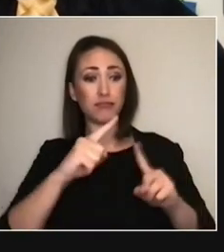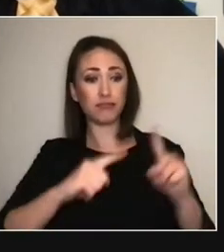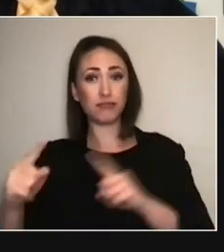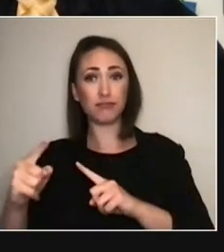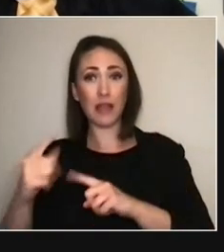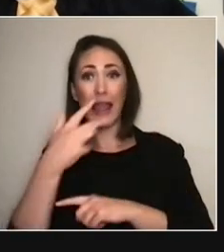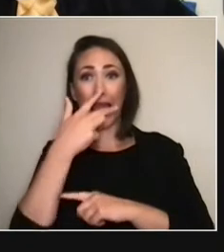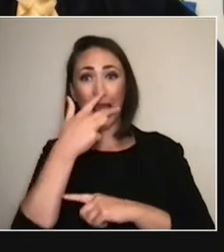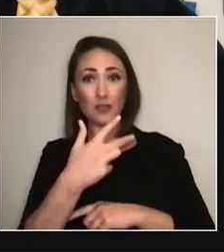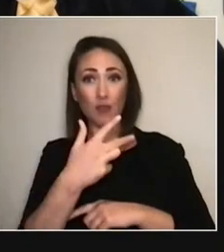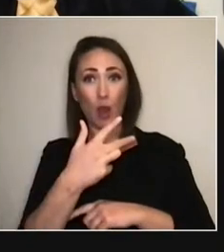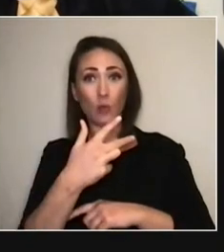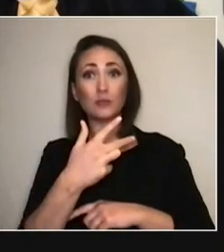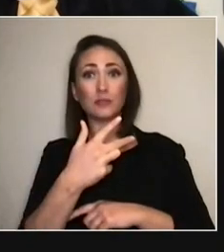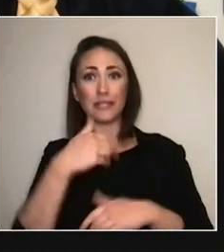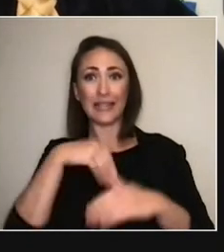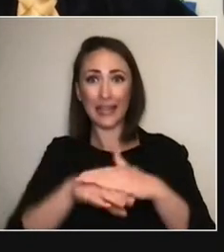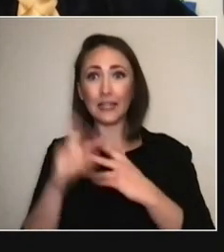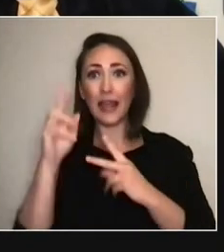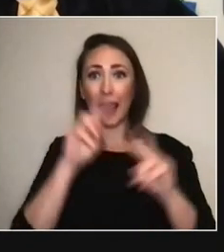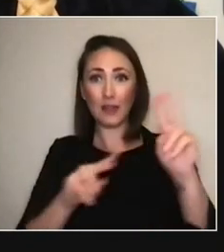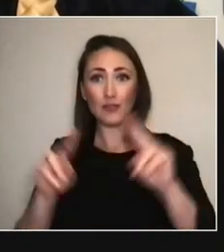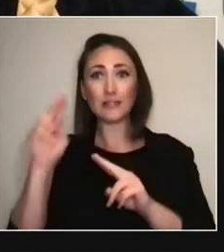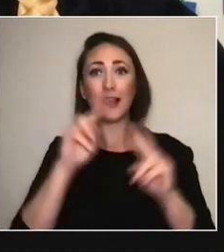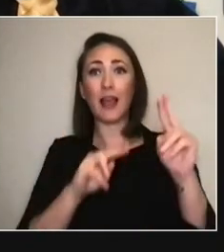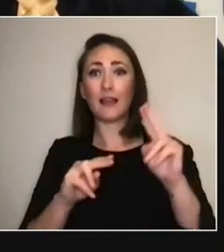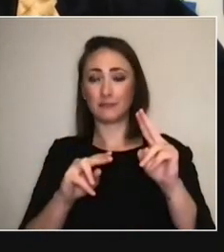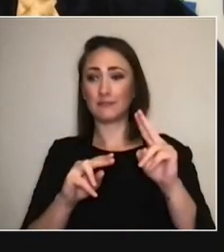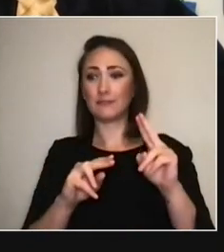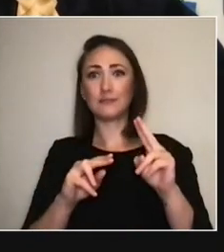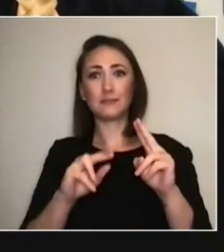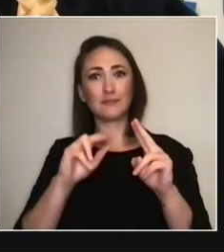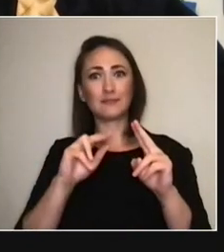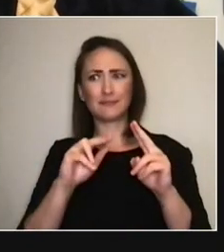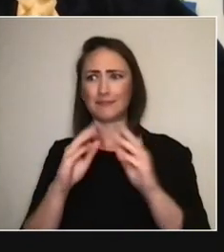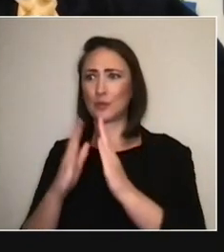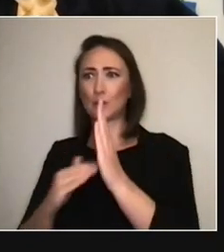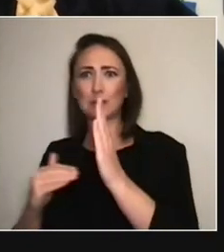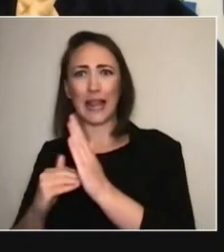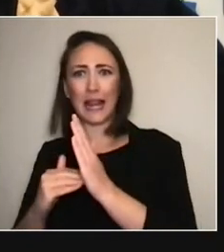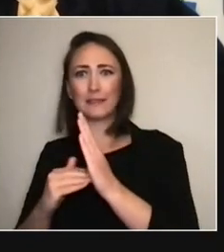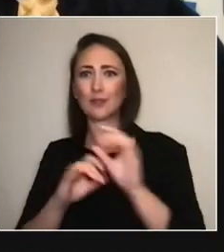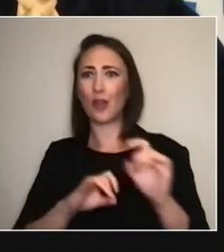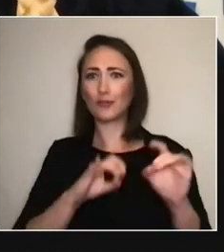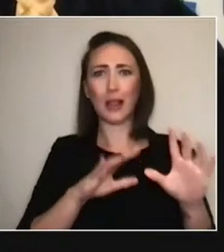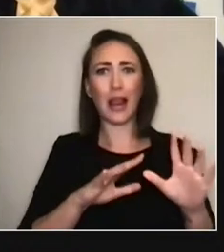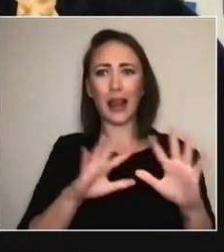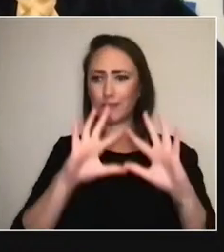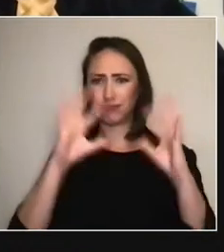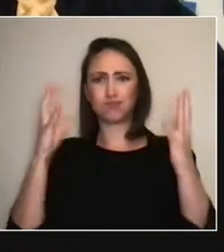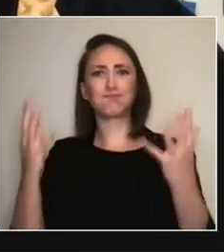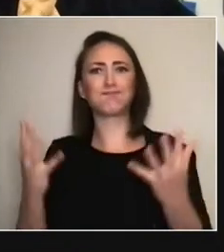So, it's been in Pakistan. I'm sure it's been to New Zealand. It's been to Australia. It's been truly all over the world. So, these kinds of things felt like,